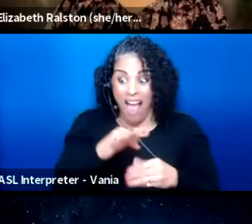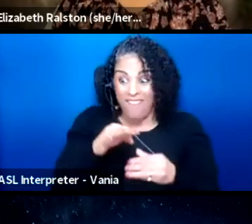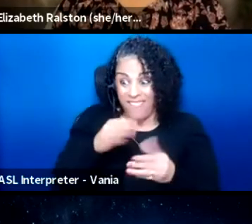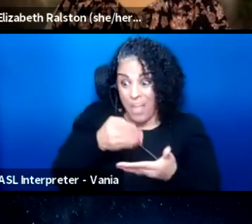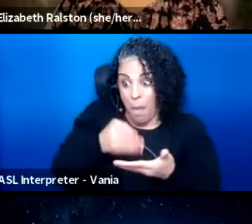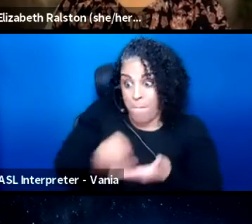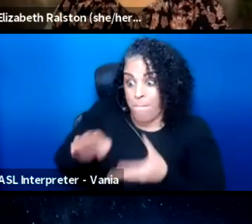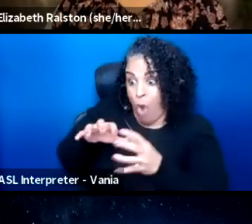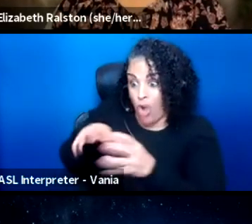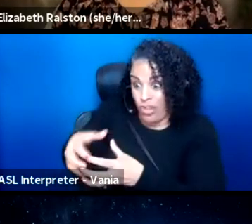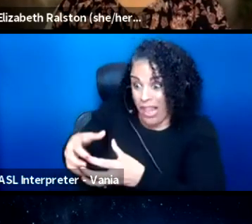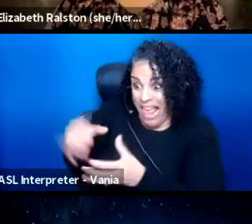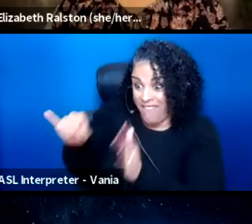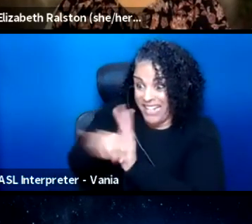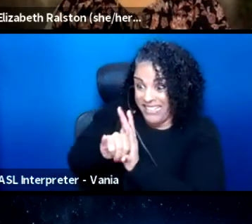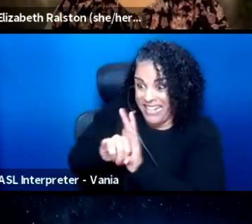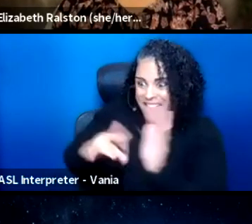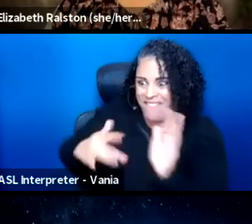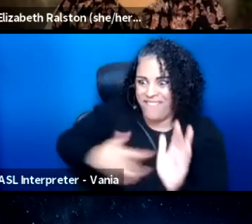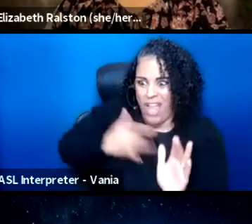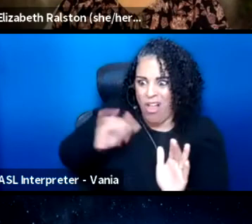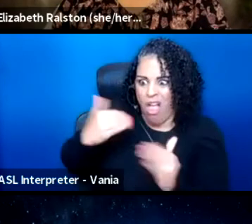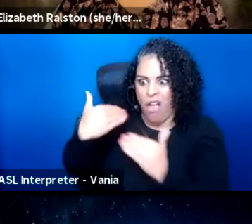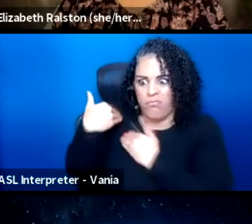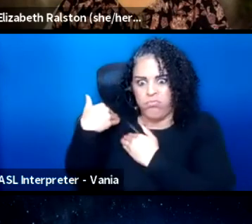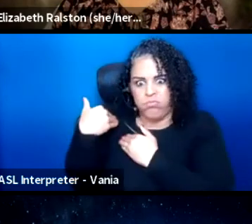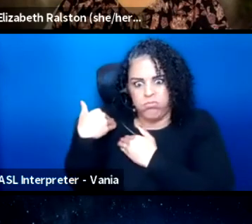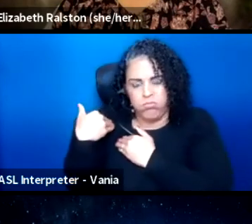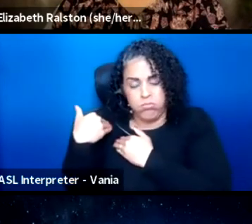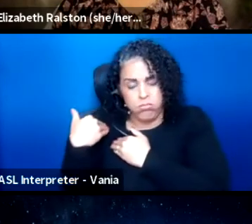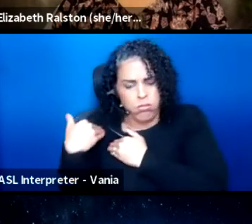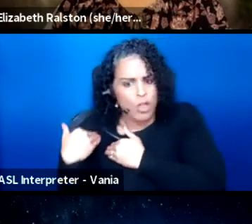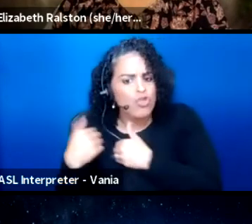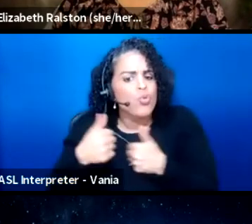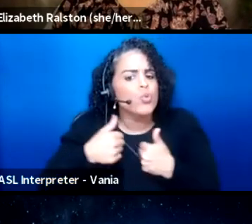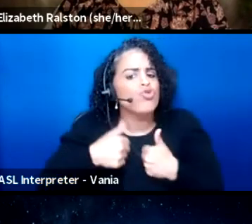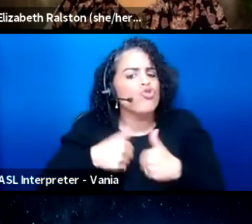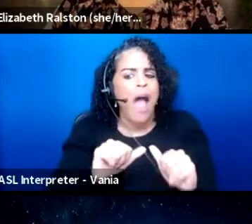it feels really burdensome to try and even advocate